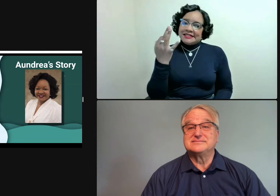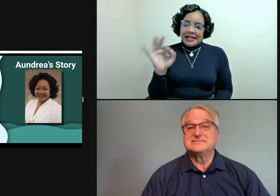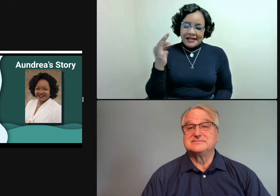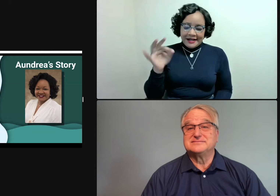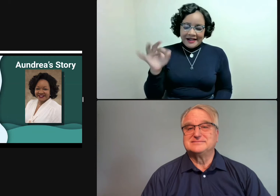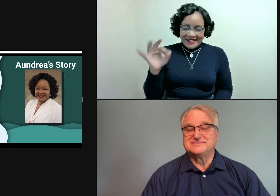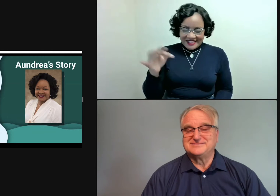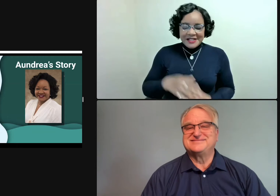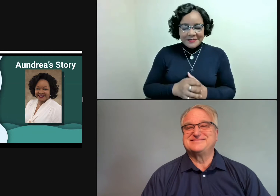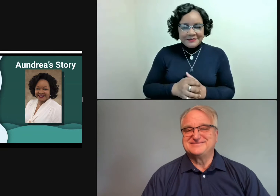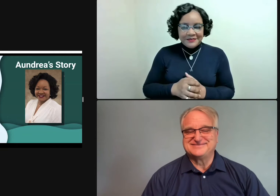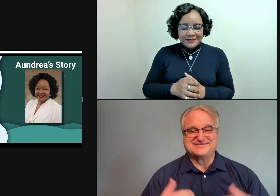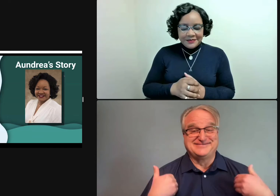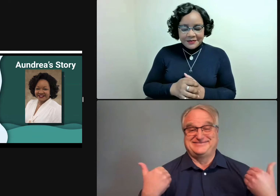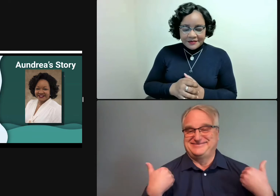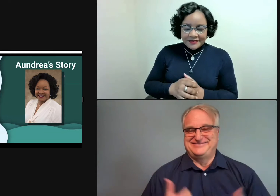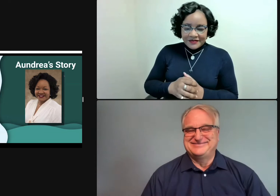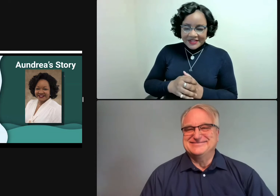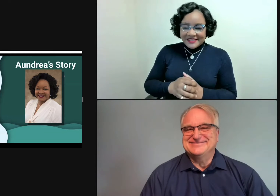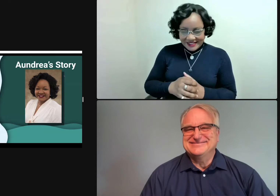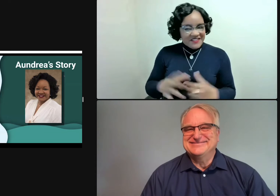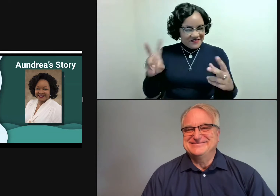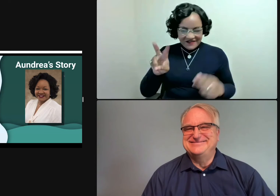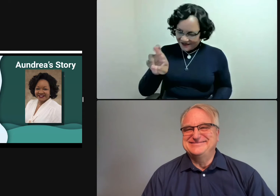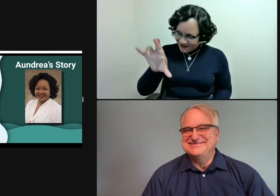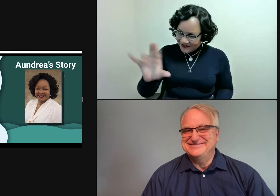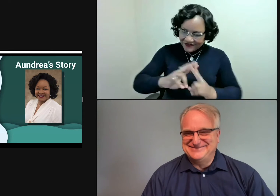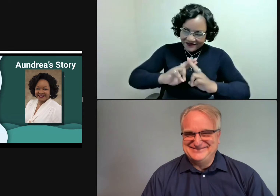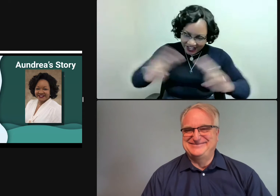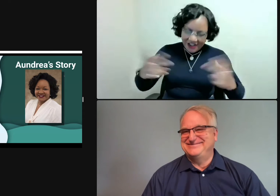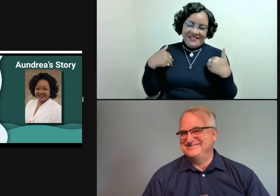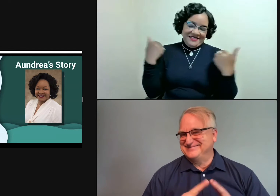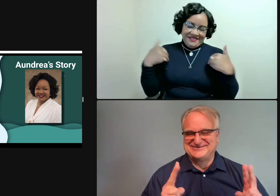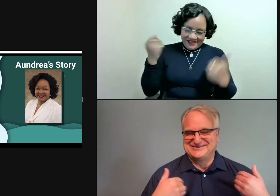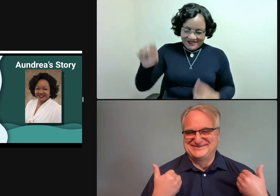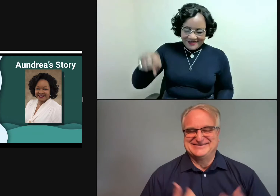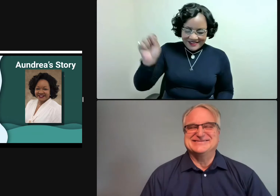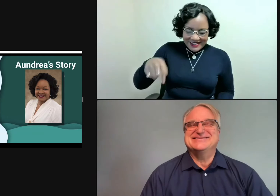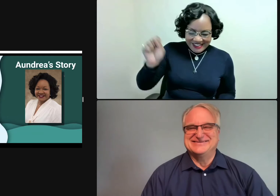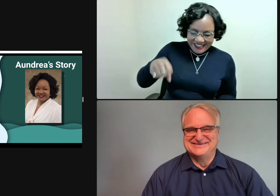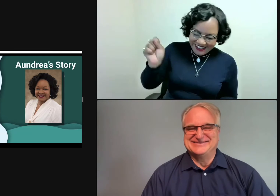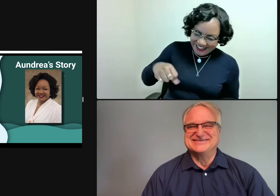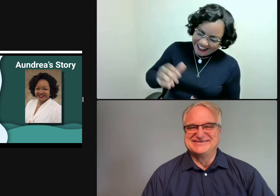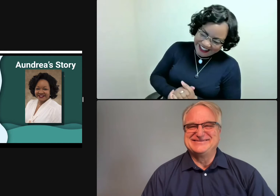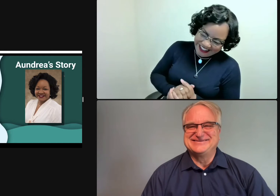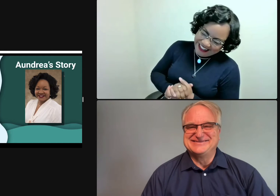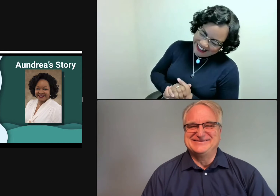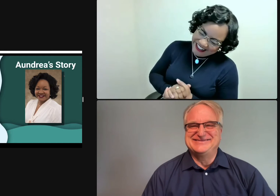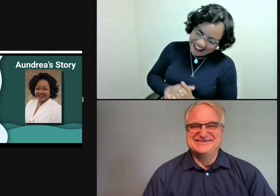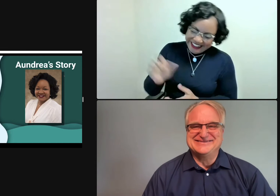I started working as a professional American Sign Language interpreter at age 19. What at tender age. Yeah, so very, very young. Yes.